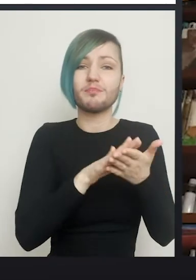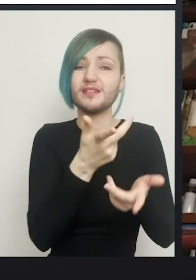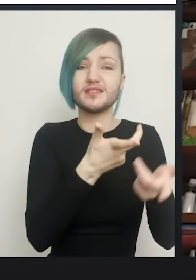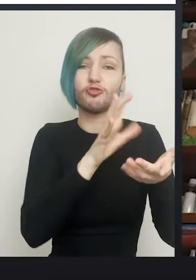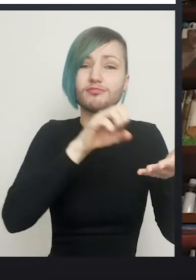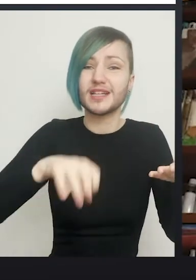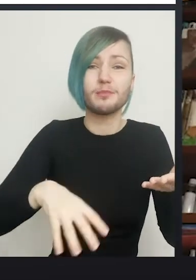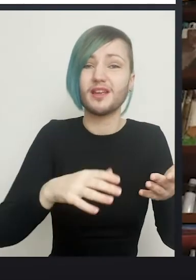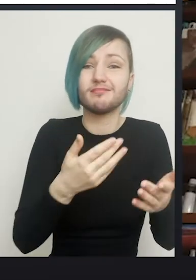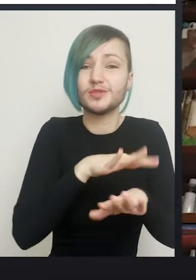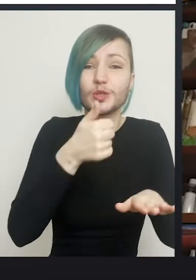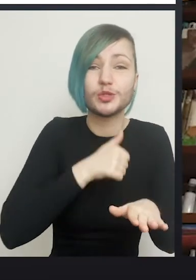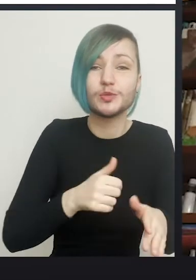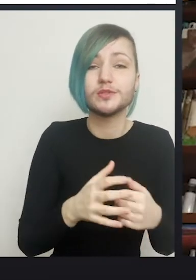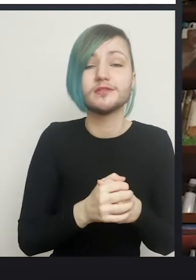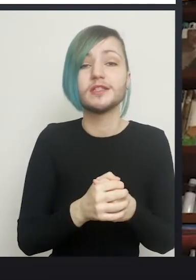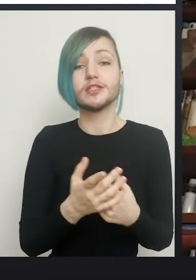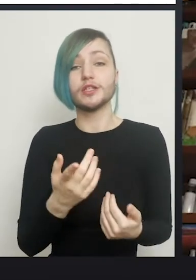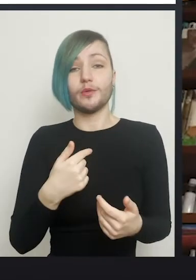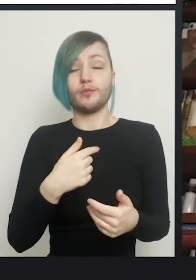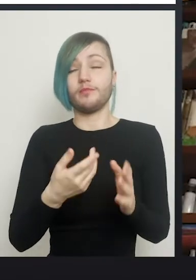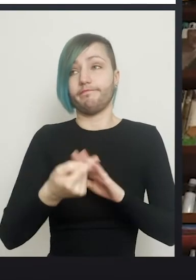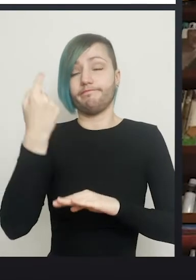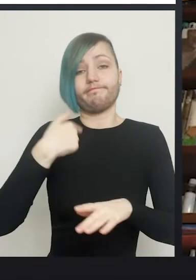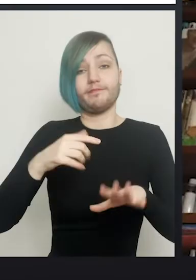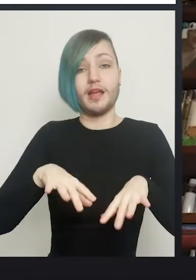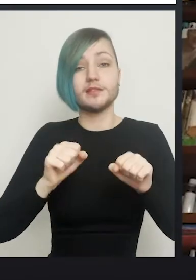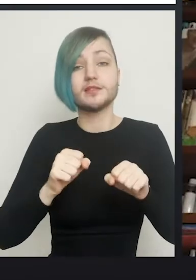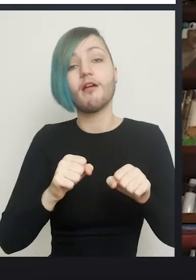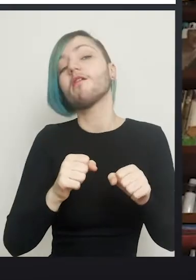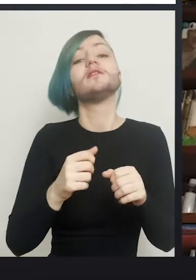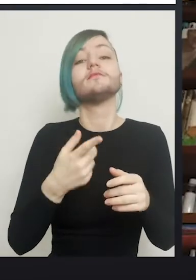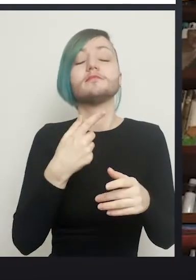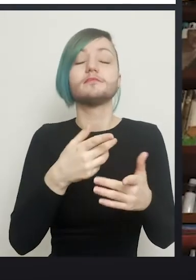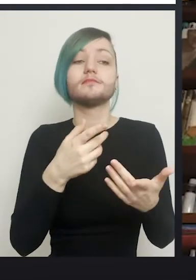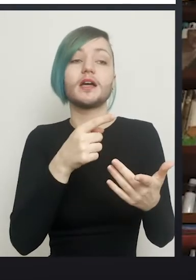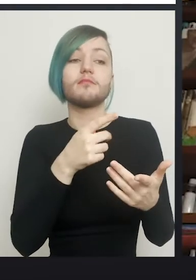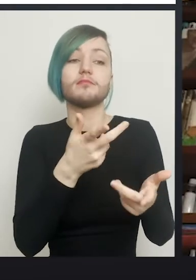was to treat prostate cancer. And these drugs came in to suppress testosterone, which helped treat prostate cancer.